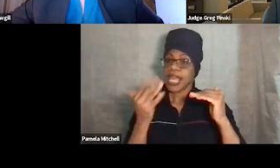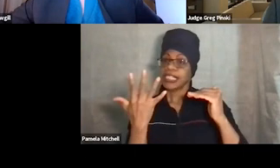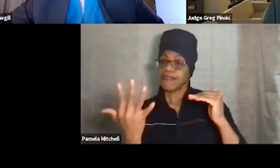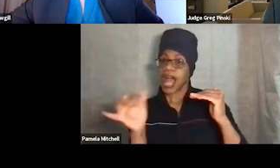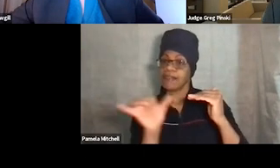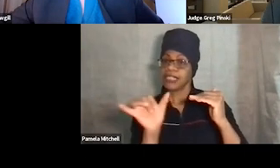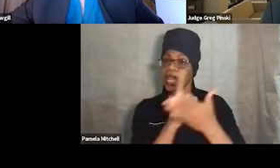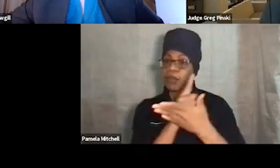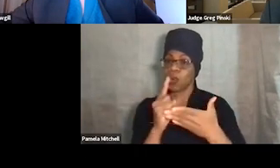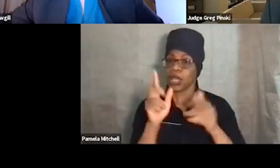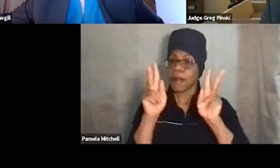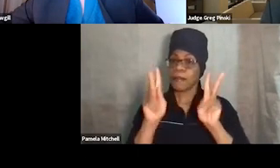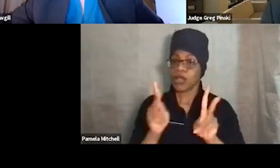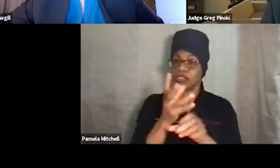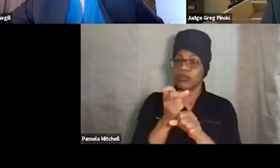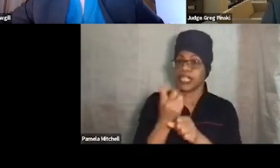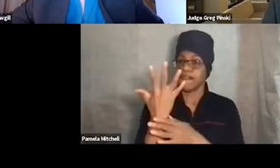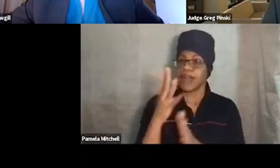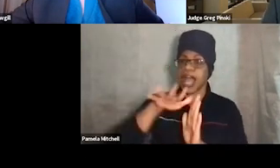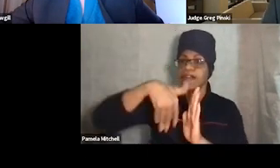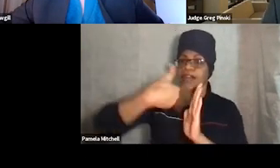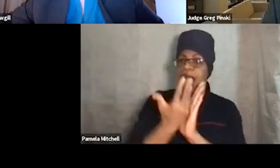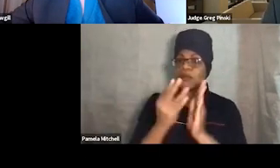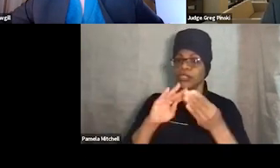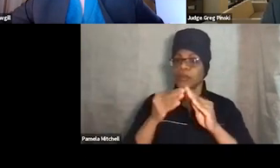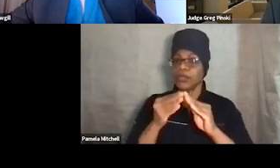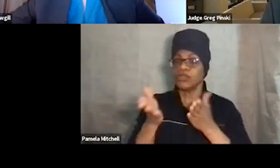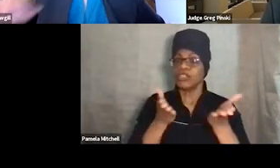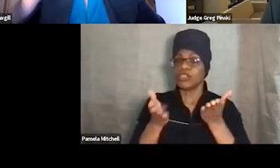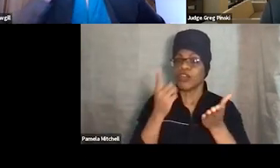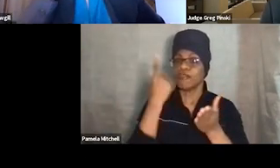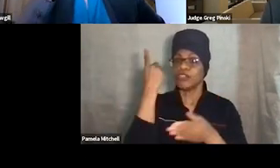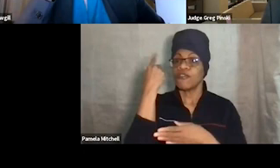receives four hours of community service for missing a probation appointment.